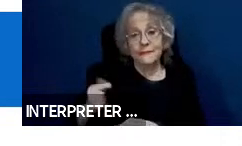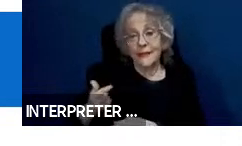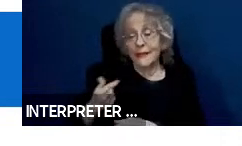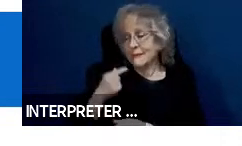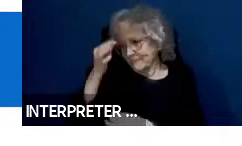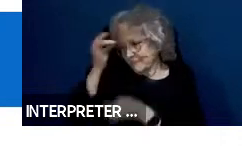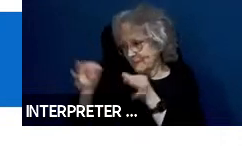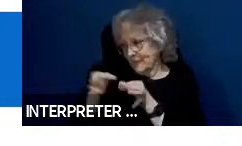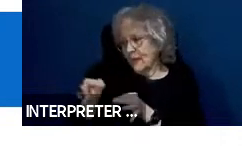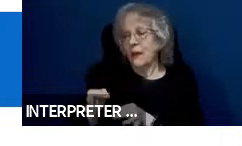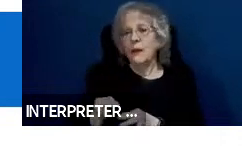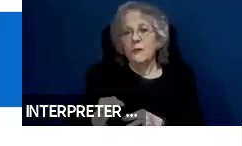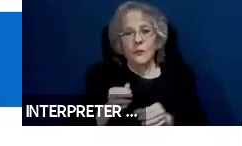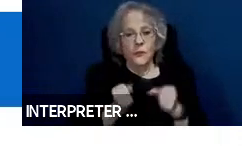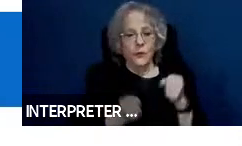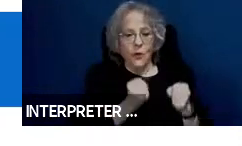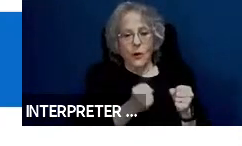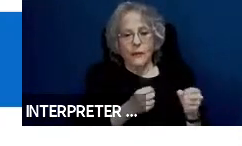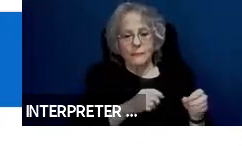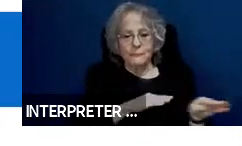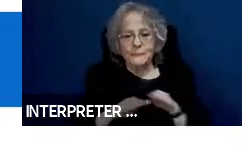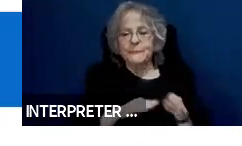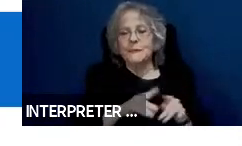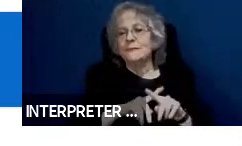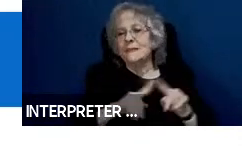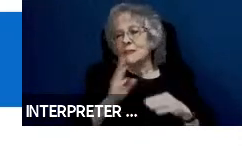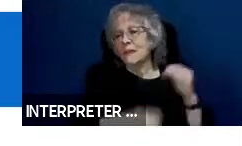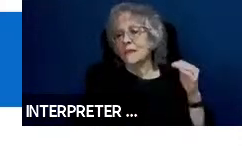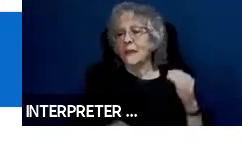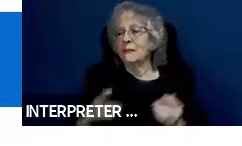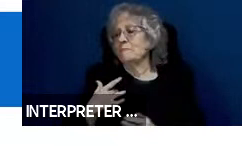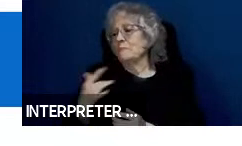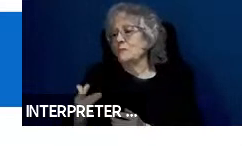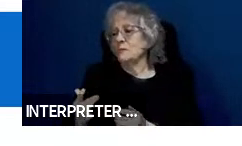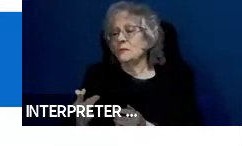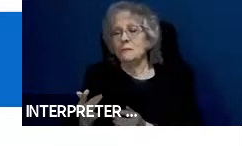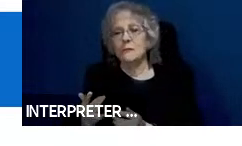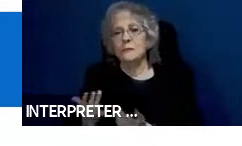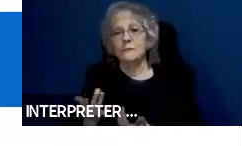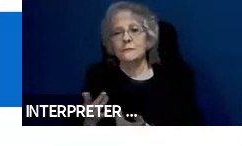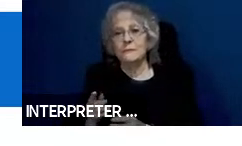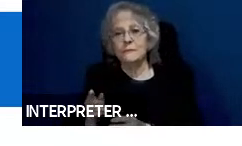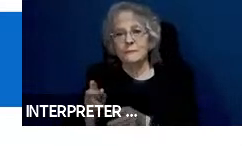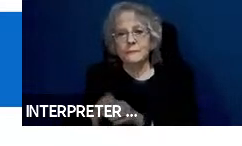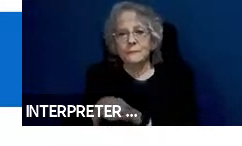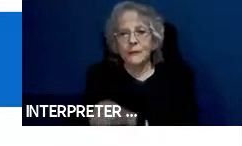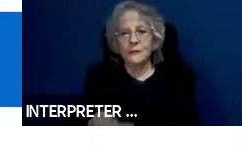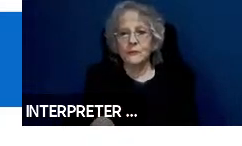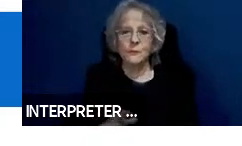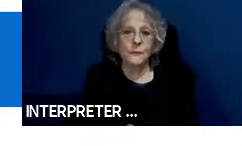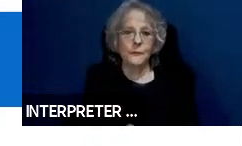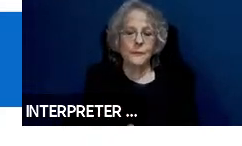differently than it would for a typical passenger. And there may be visual or auditory monitoring